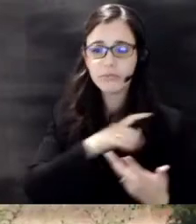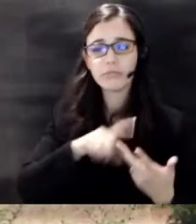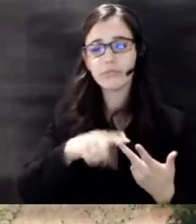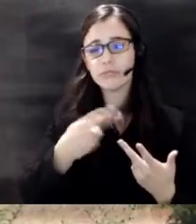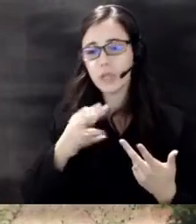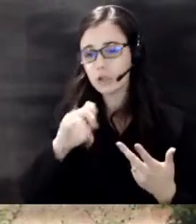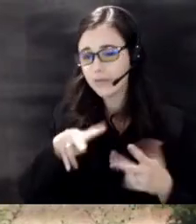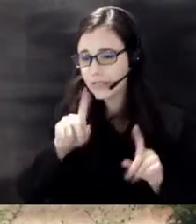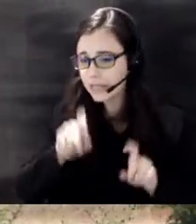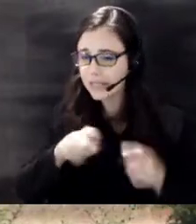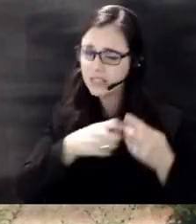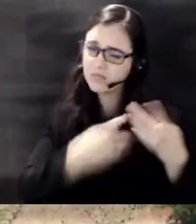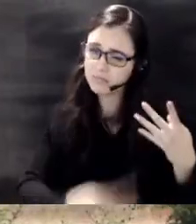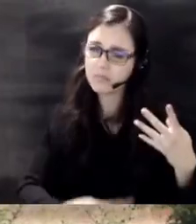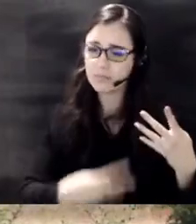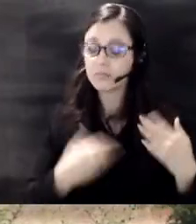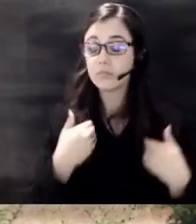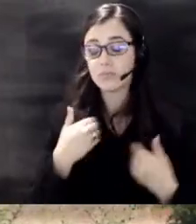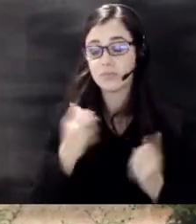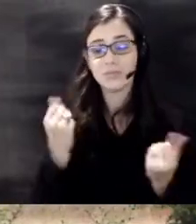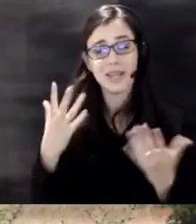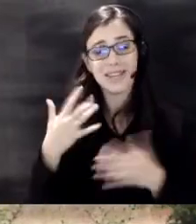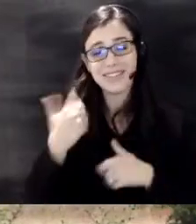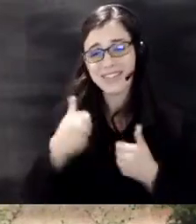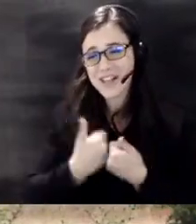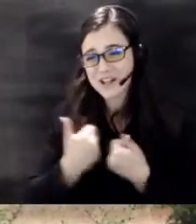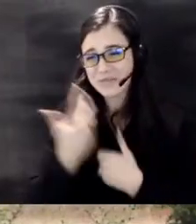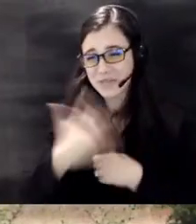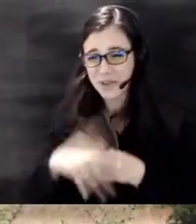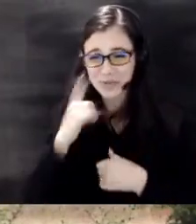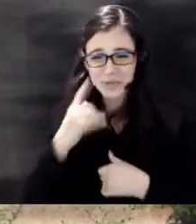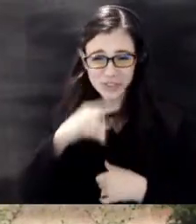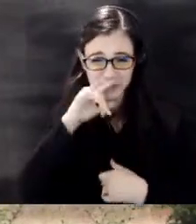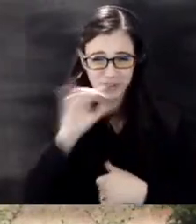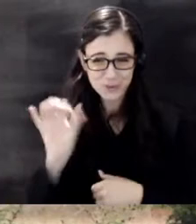there will be Games available for children on site as well so please bring the family